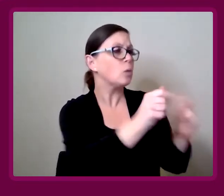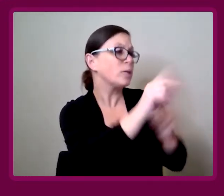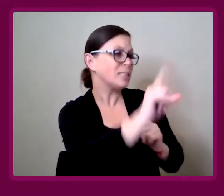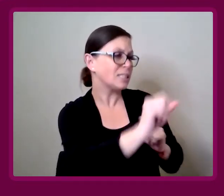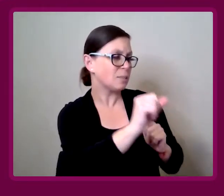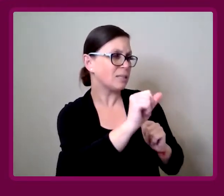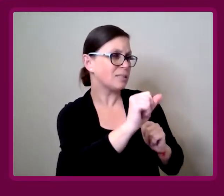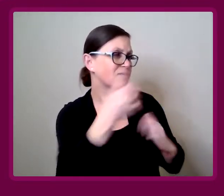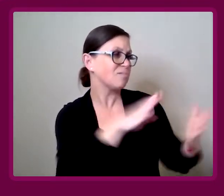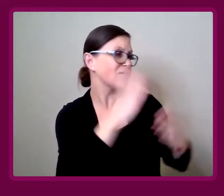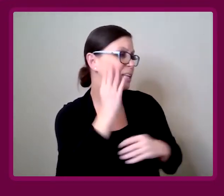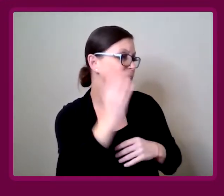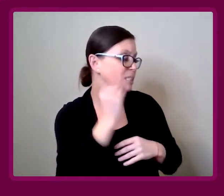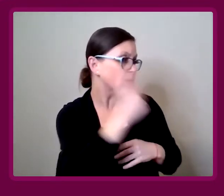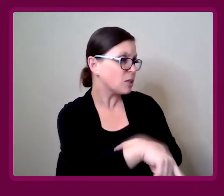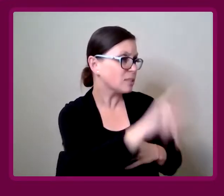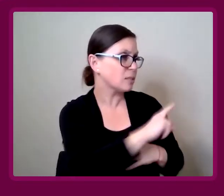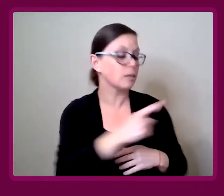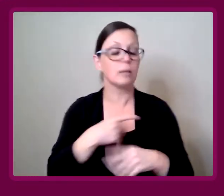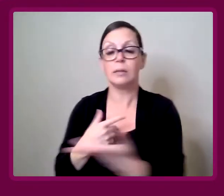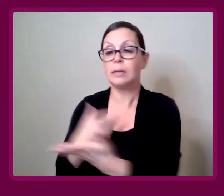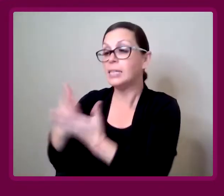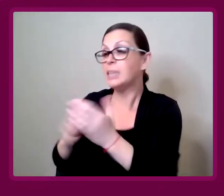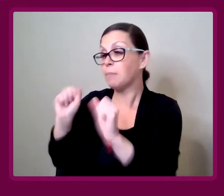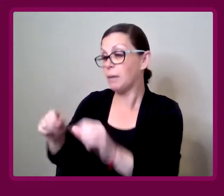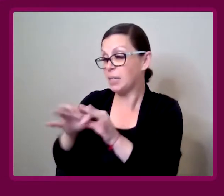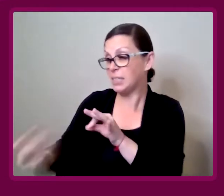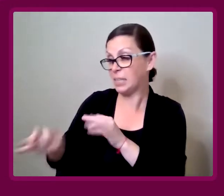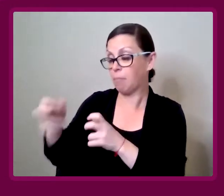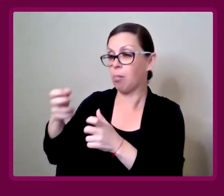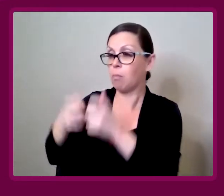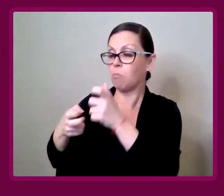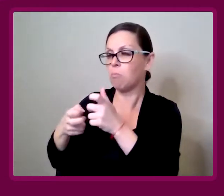Amy Francis-Smith: Some of it can be really simple issues.